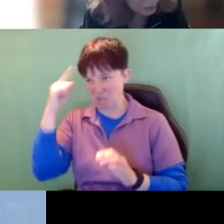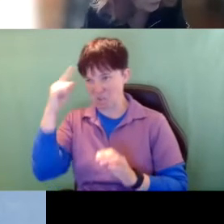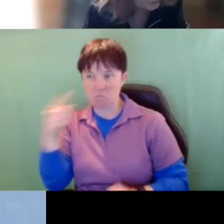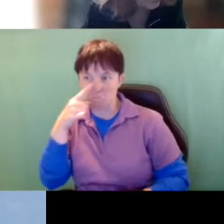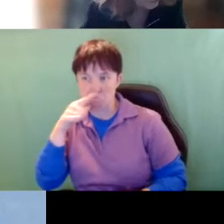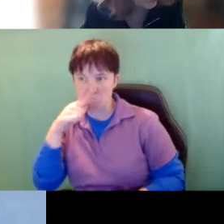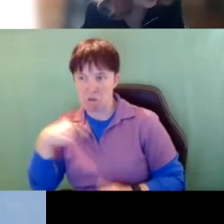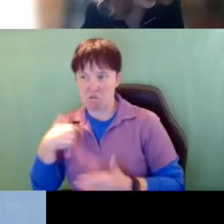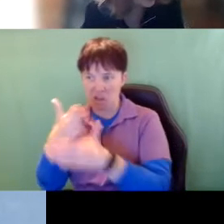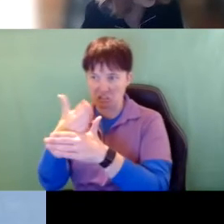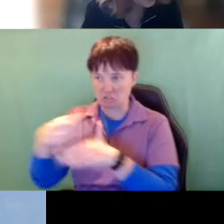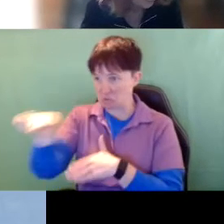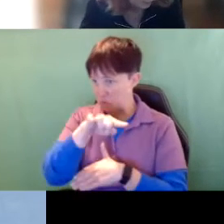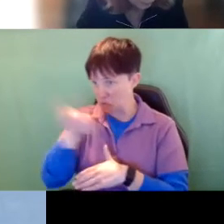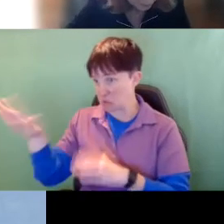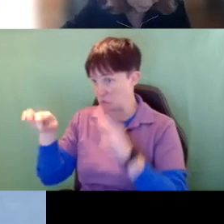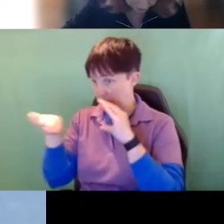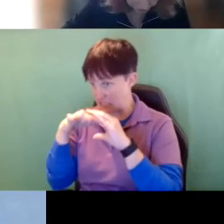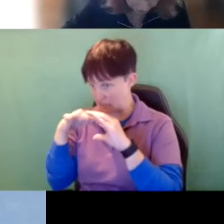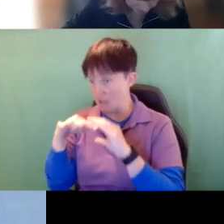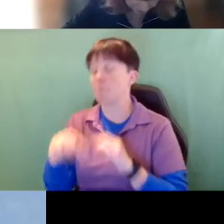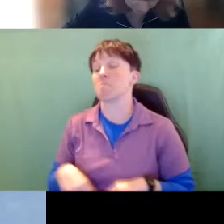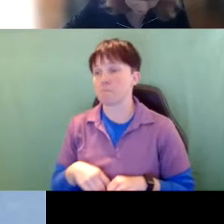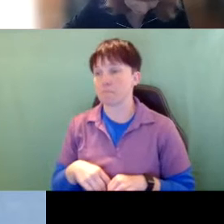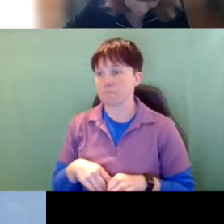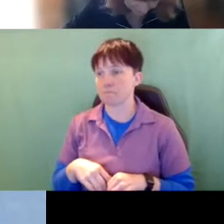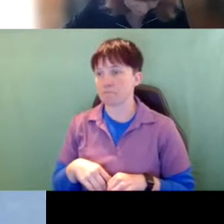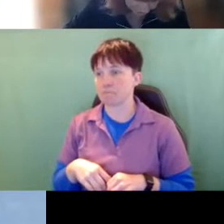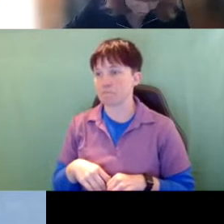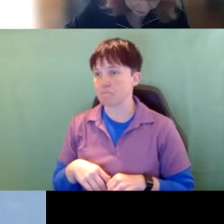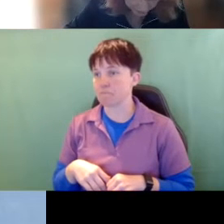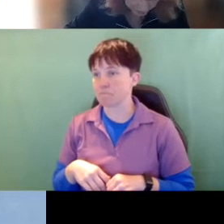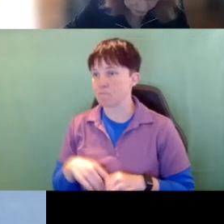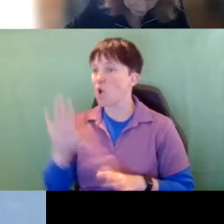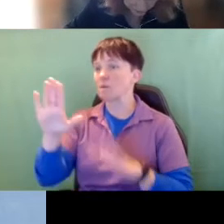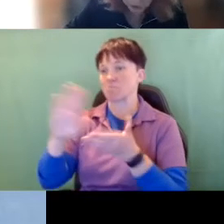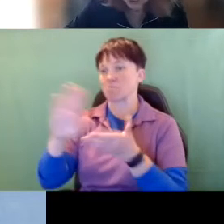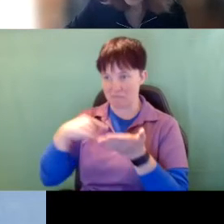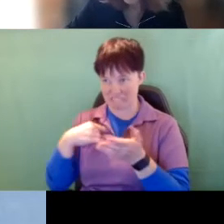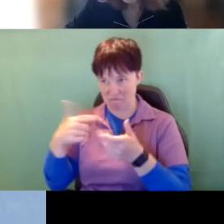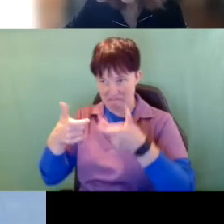with you her email, or excuse me, the text, cause she's the one who's daughter has the